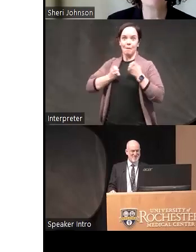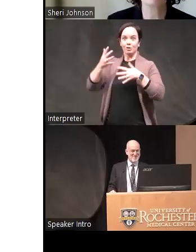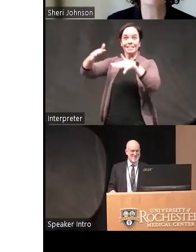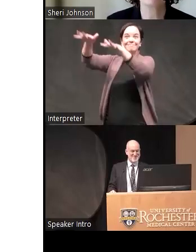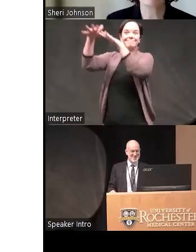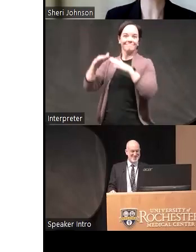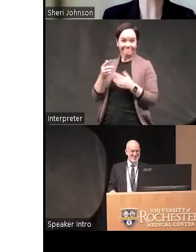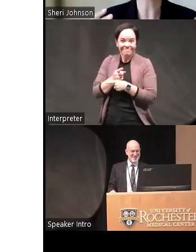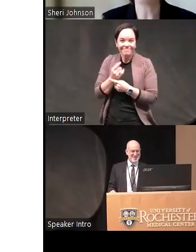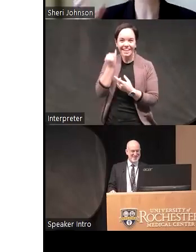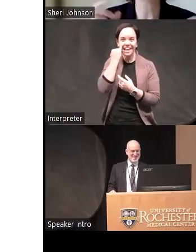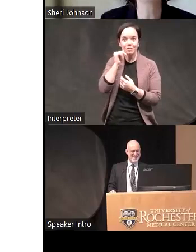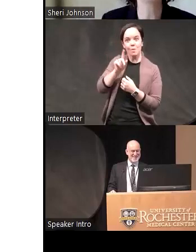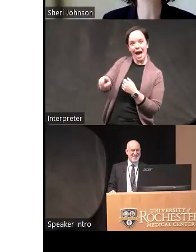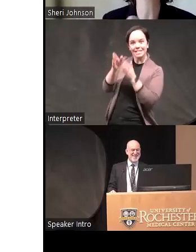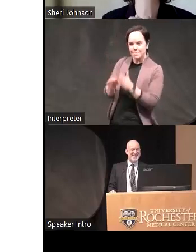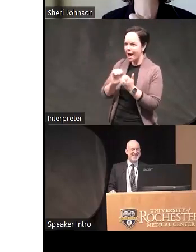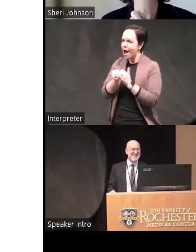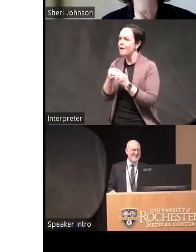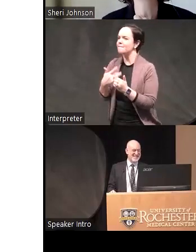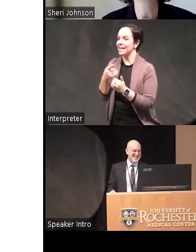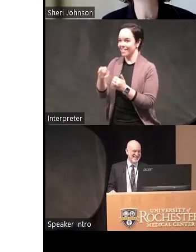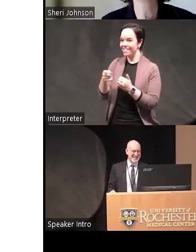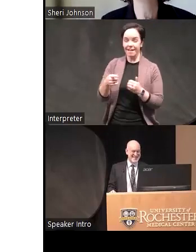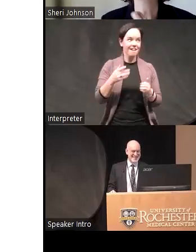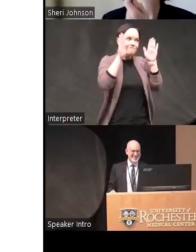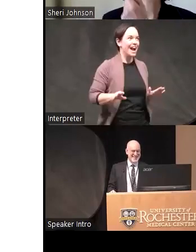are they're supposed to say great fabulous and when you ask five-year-olds to draw a face the